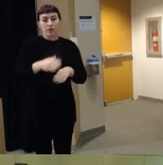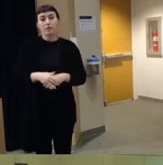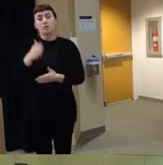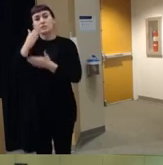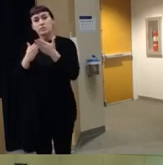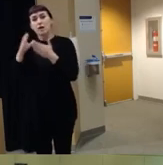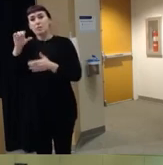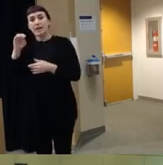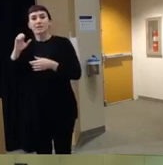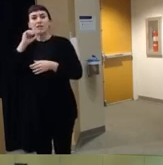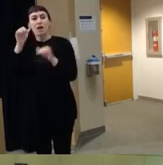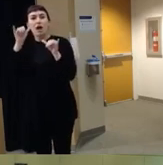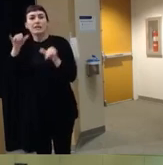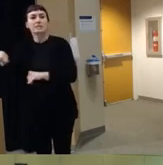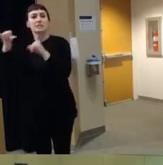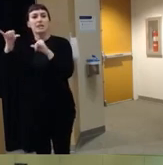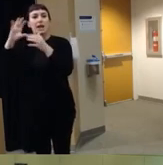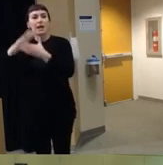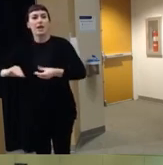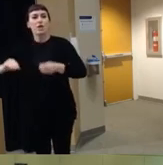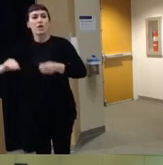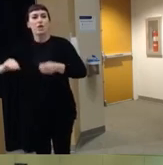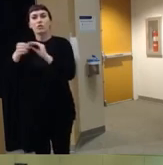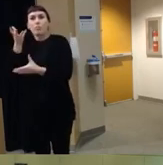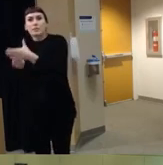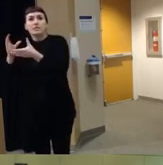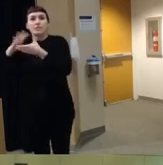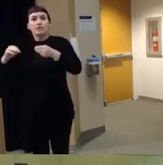were inconsistent or missing so you might have different information in the law enforcement